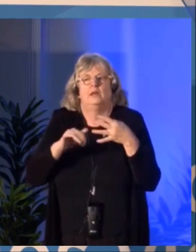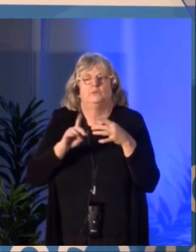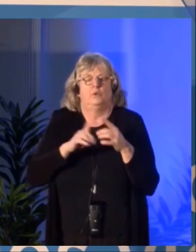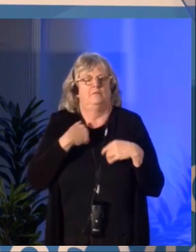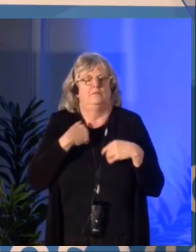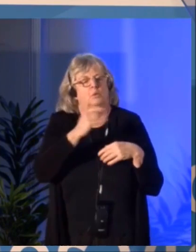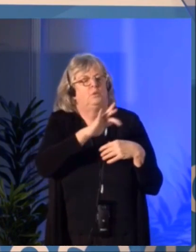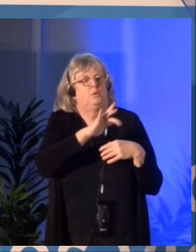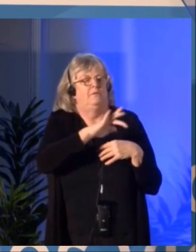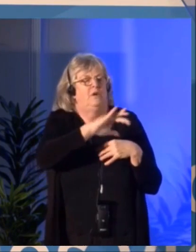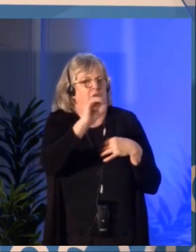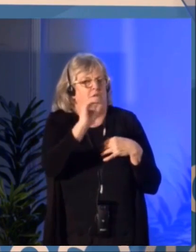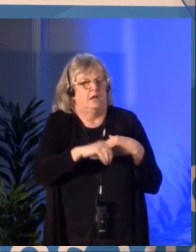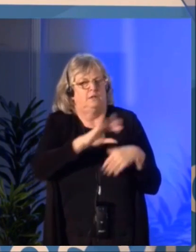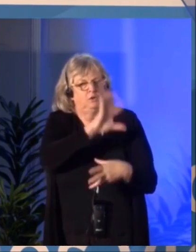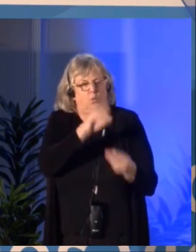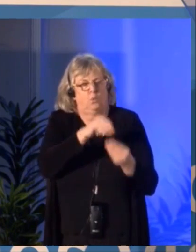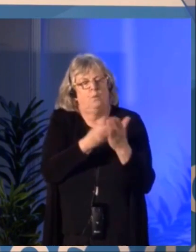over the last eight years.